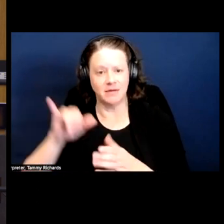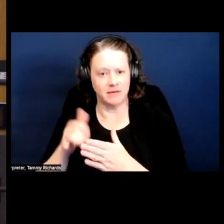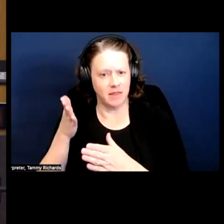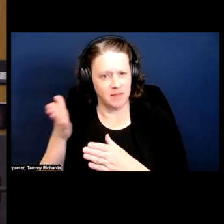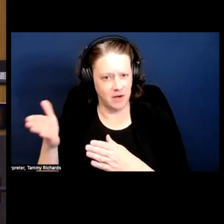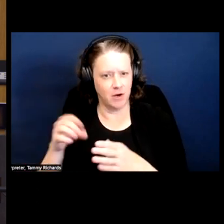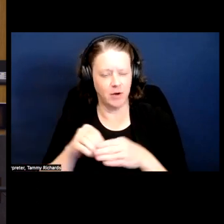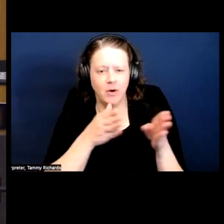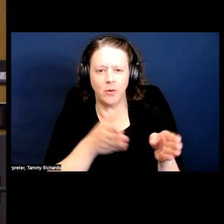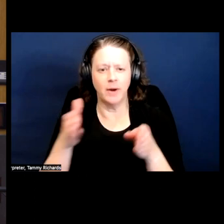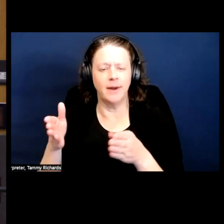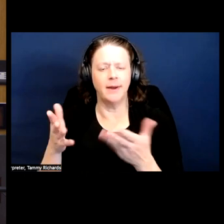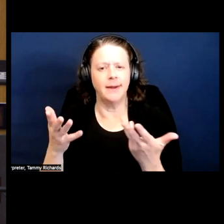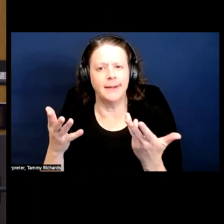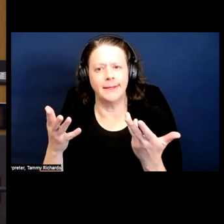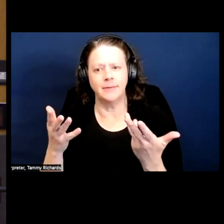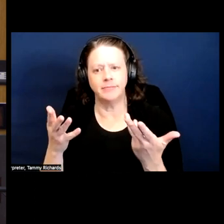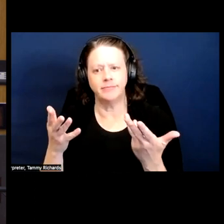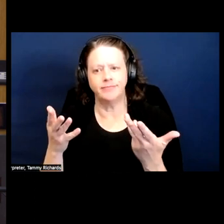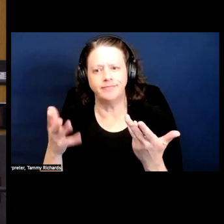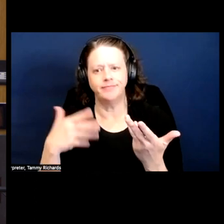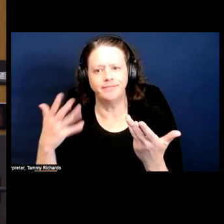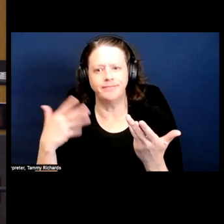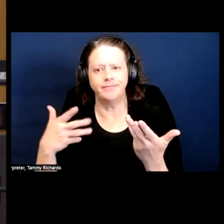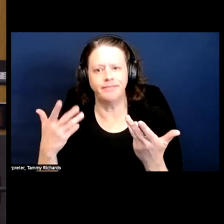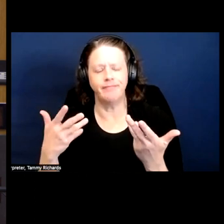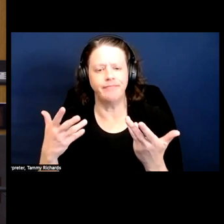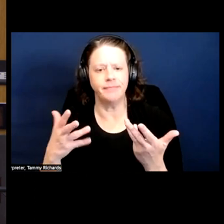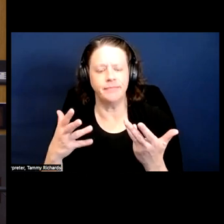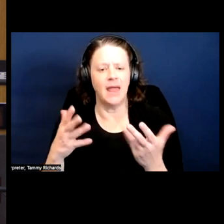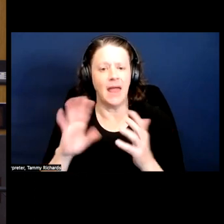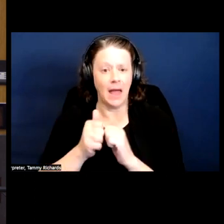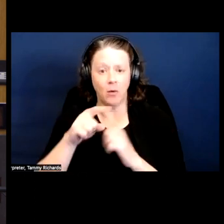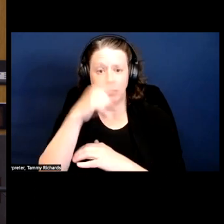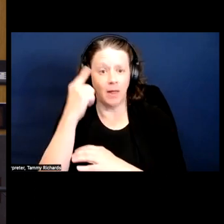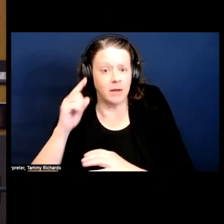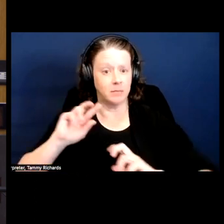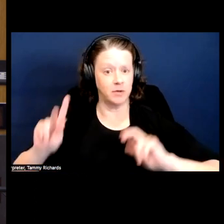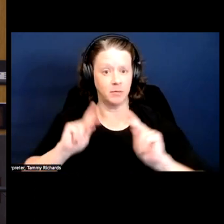in the way that a lot of... the way that blacks folks show up in the archive, right, there's